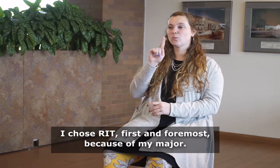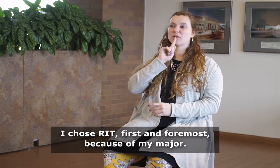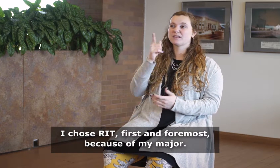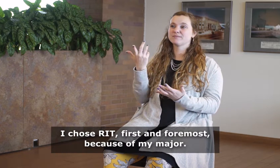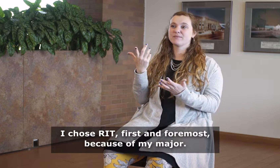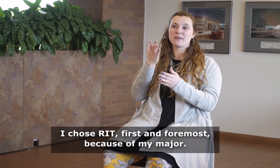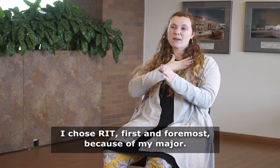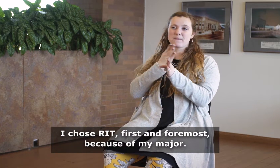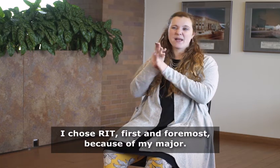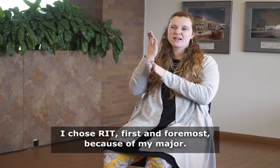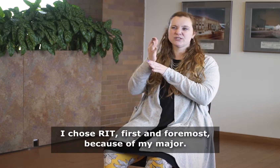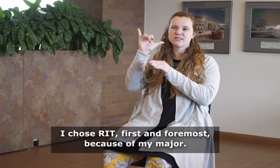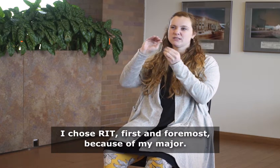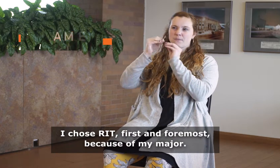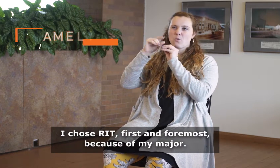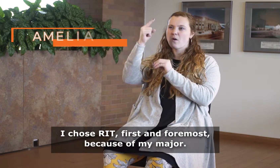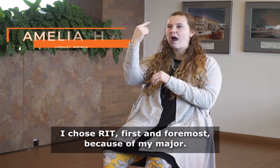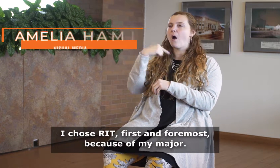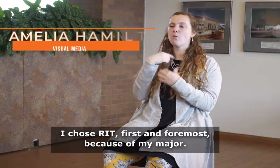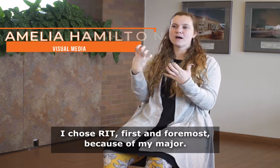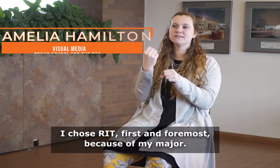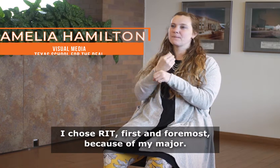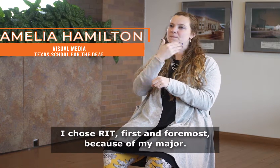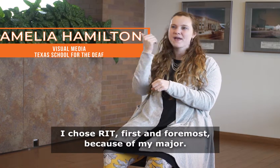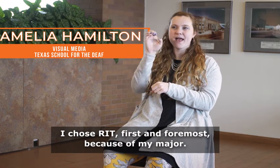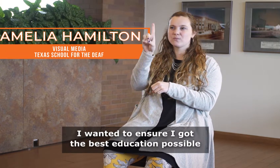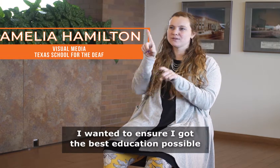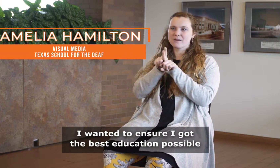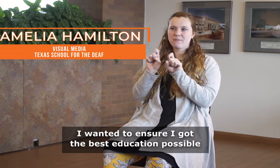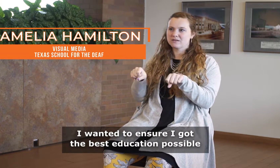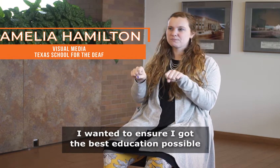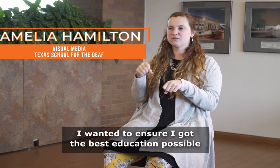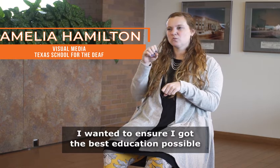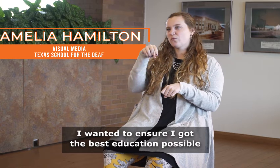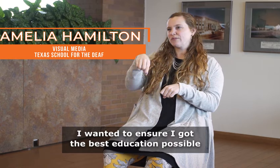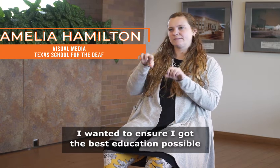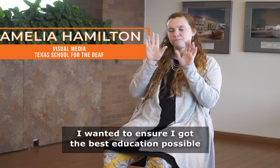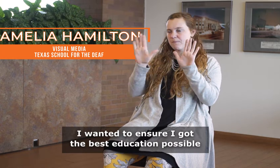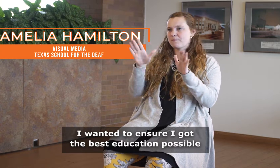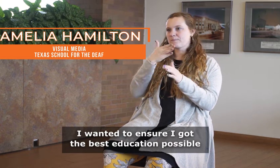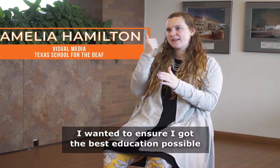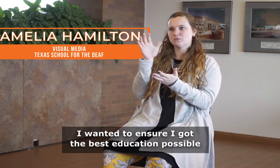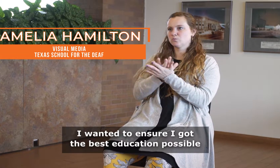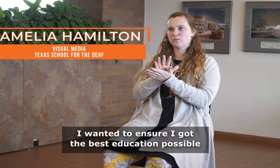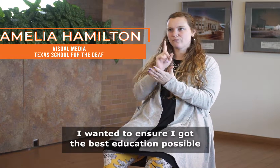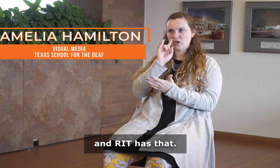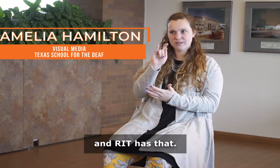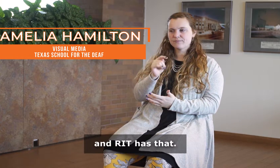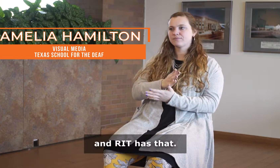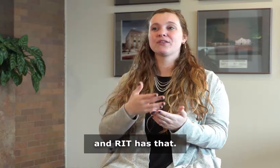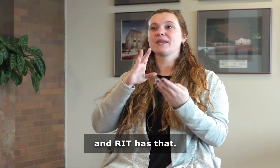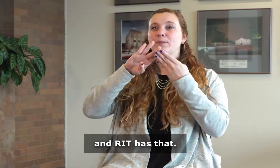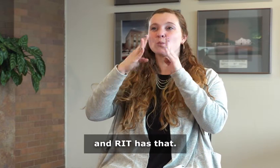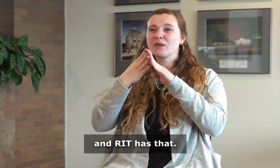I chose RIT, first and foremost, because of my major. I wanted to ensure I got the best education possible and RIT has that.